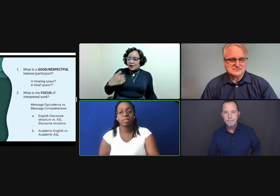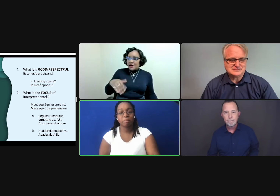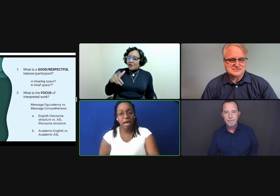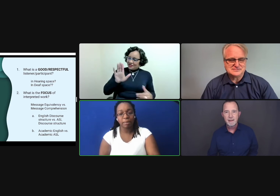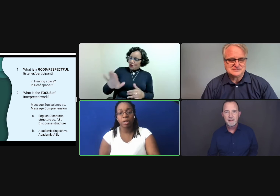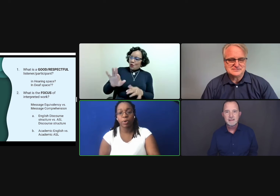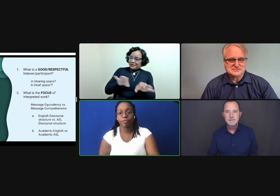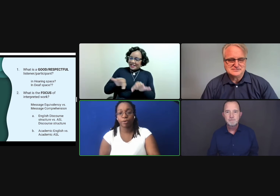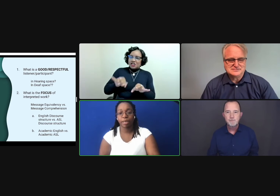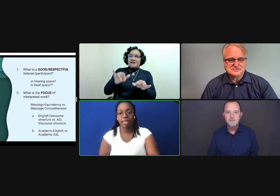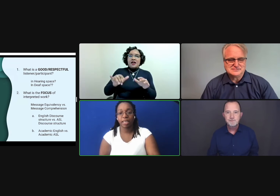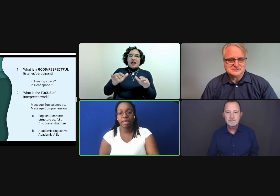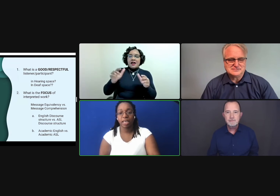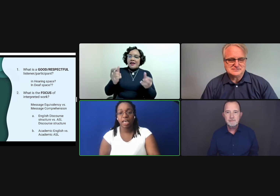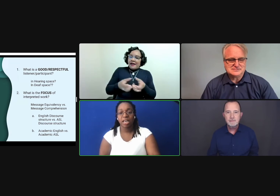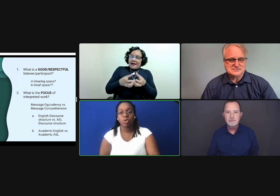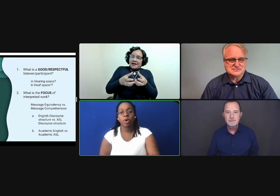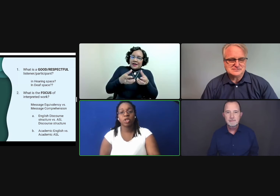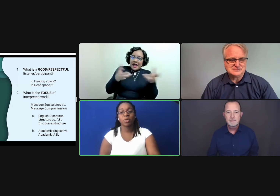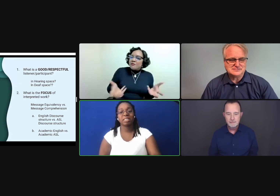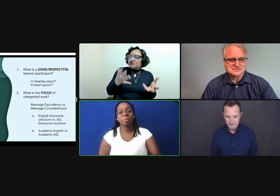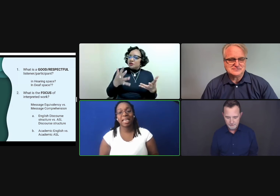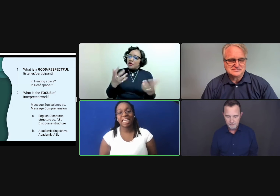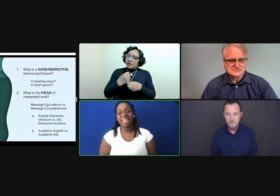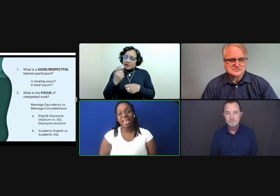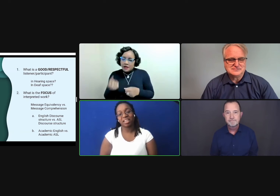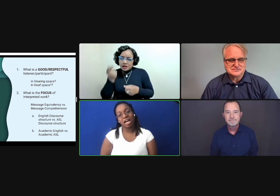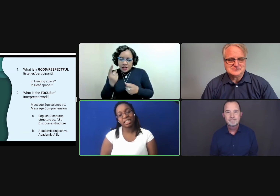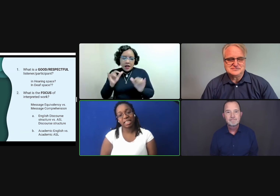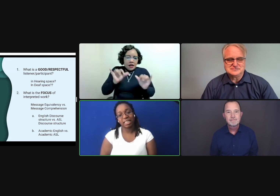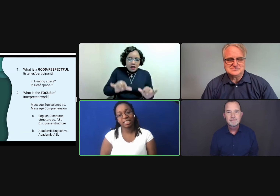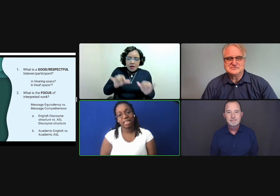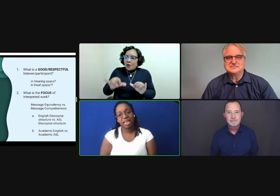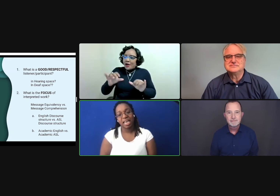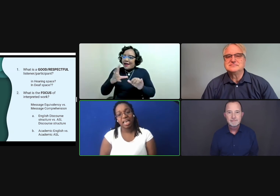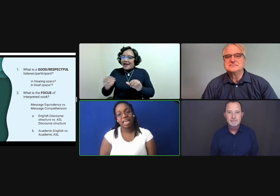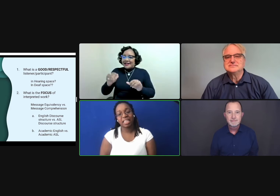It was mind blowing for me. When you explained that content, it